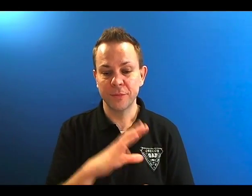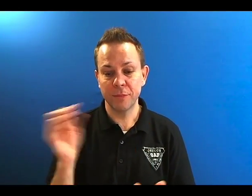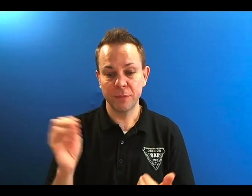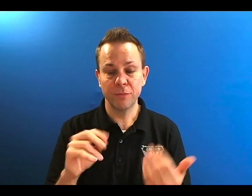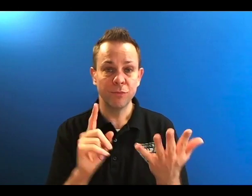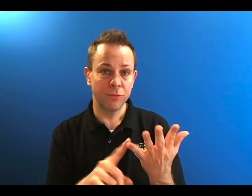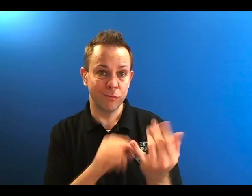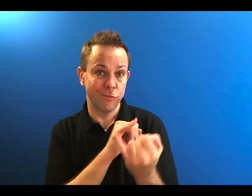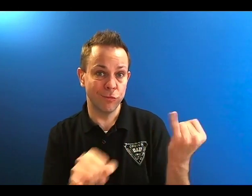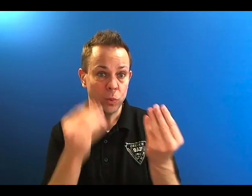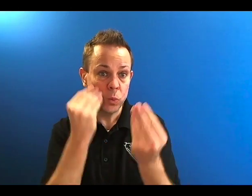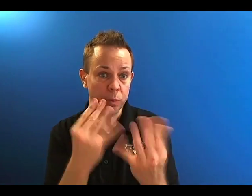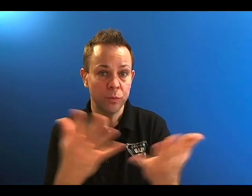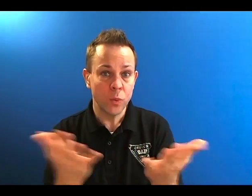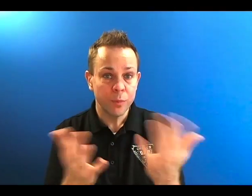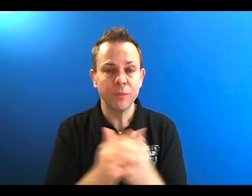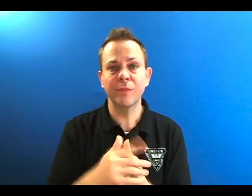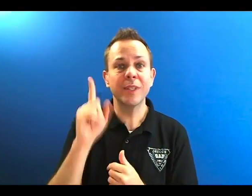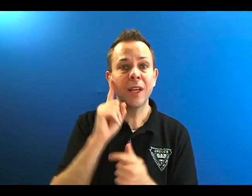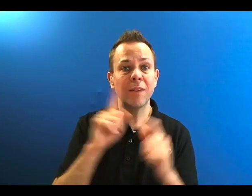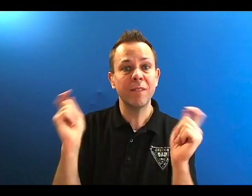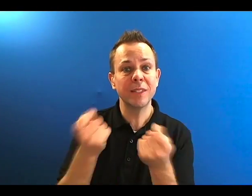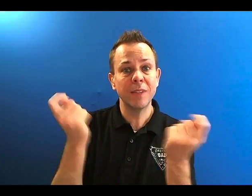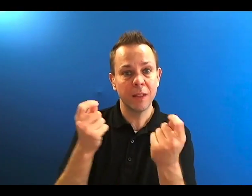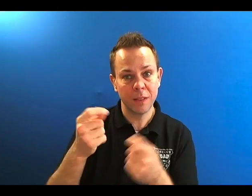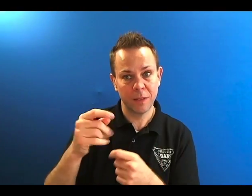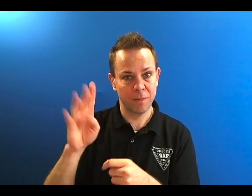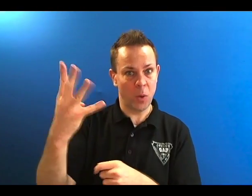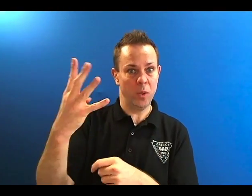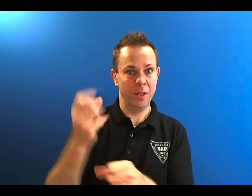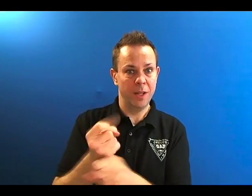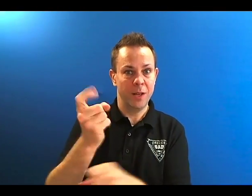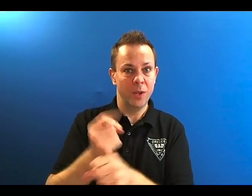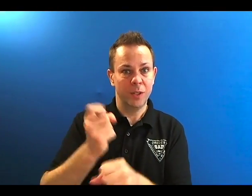The last announcement is about our fourth annual DeafFest